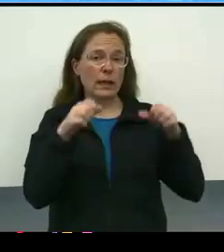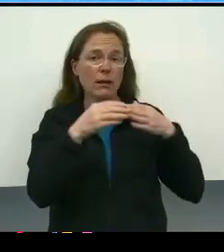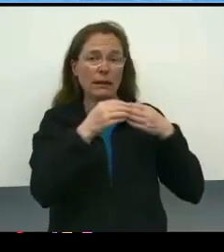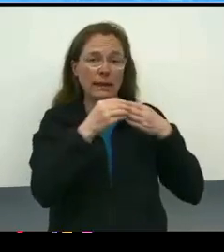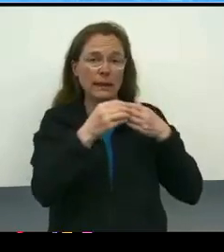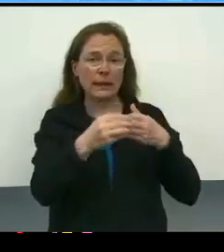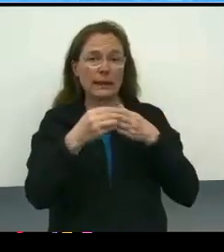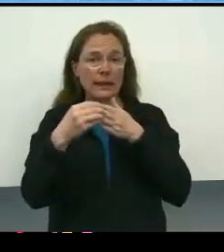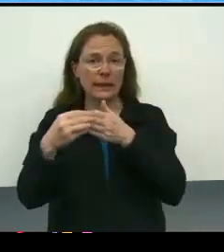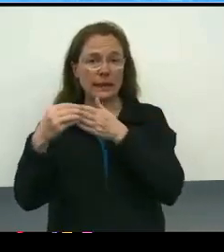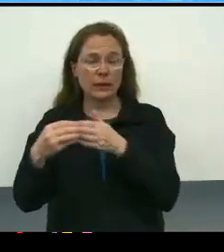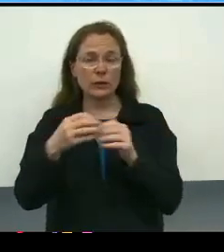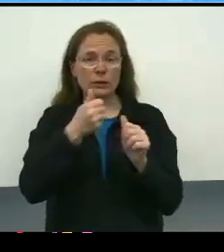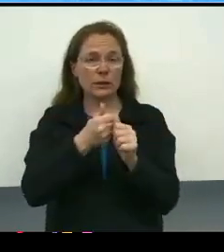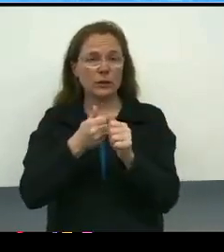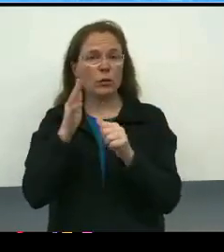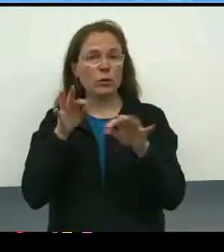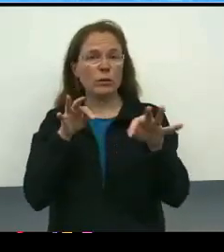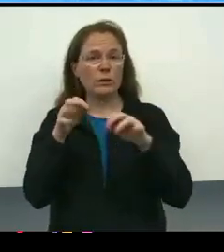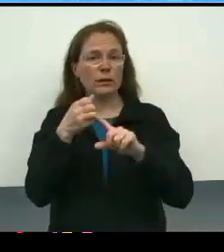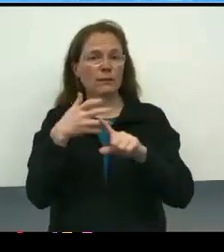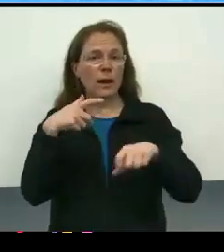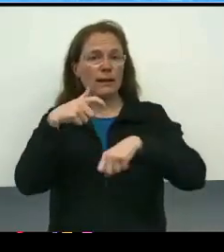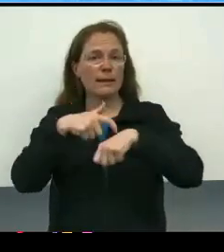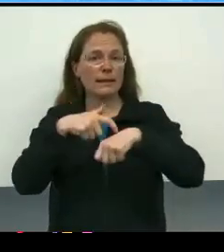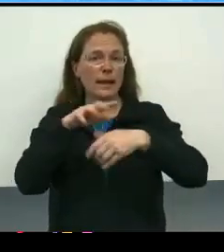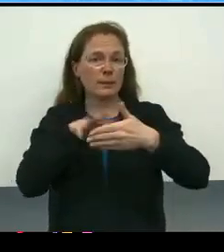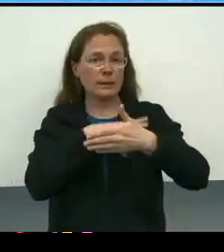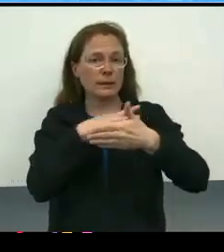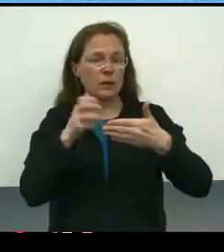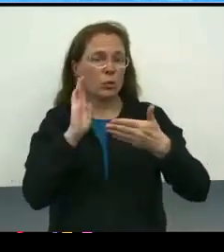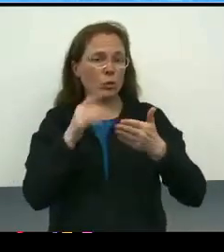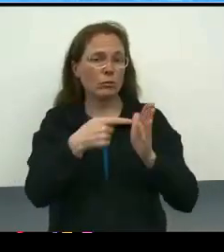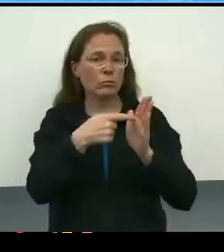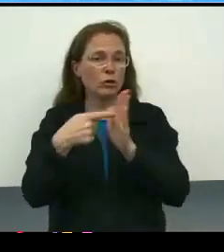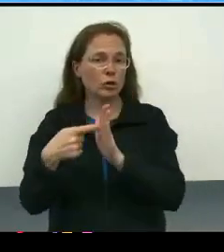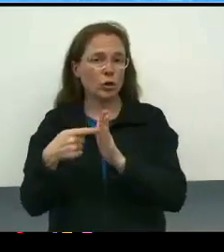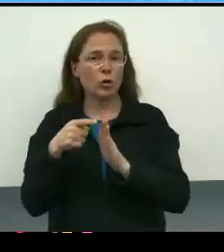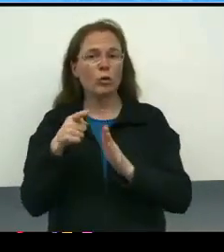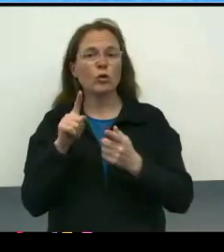We will be defining the timelines and providing the timelines to the oversight committee,